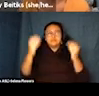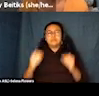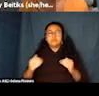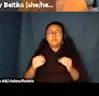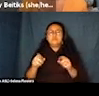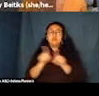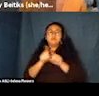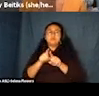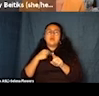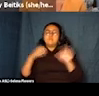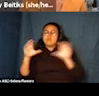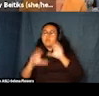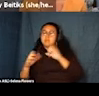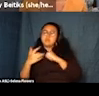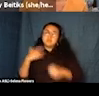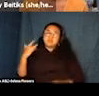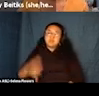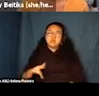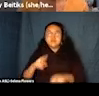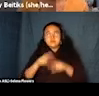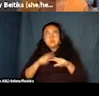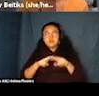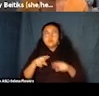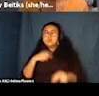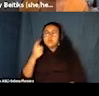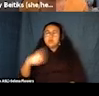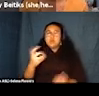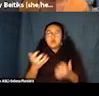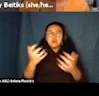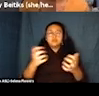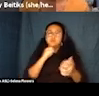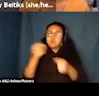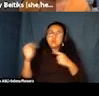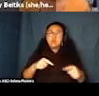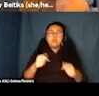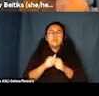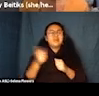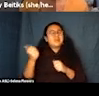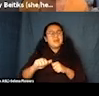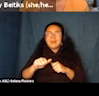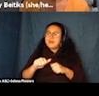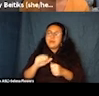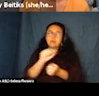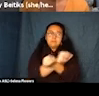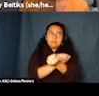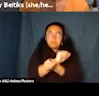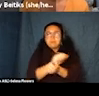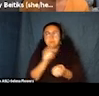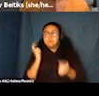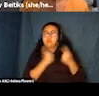So we tell all of our audiences please do not come with any scented products. We work with our venues to think about scented